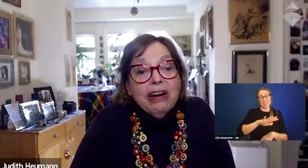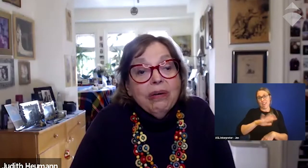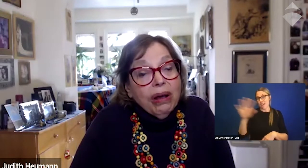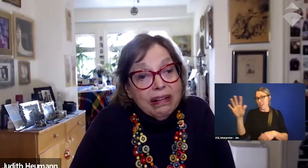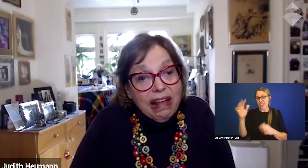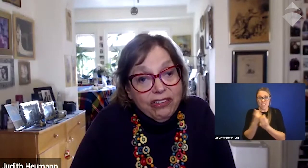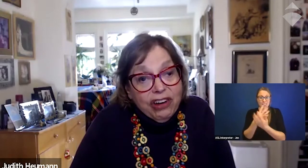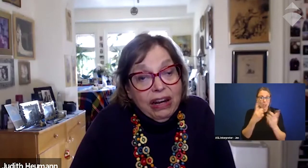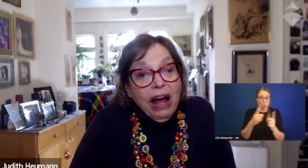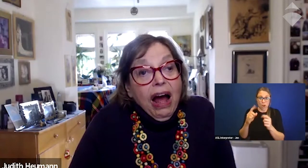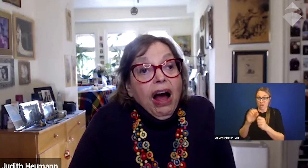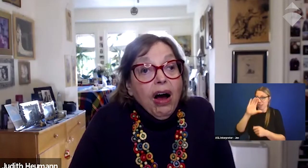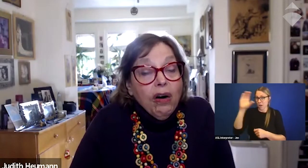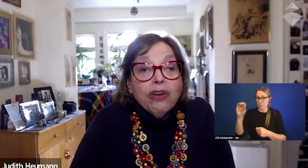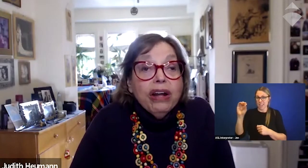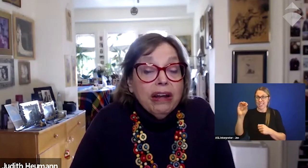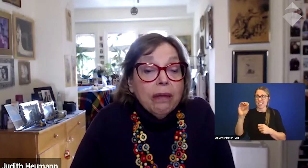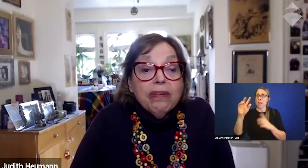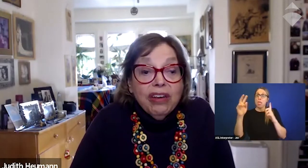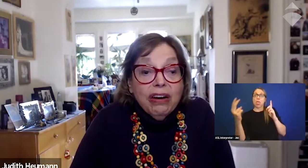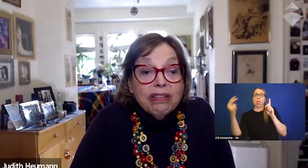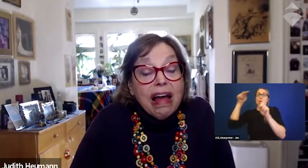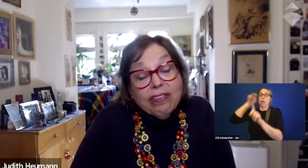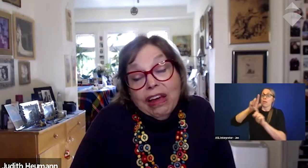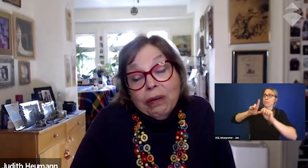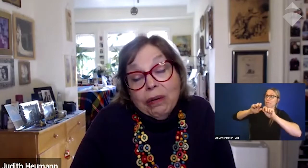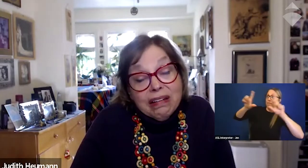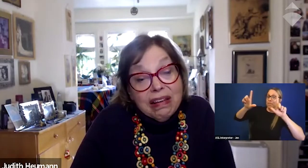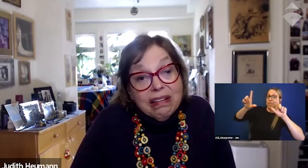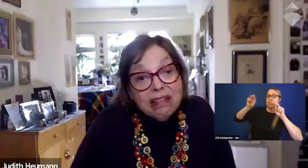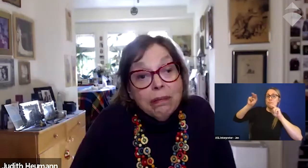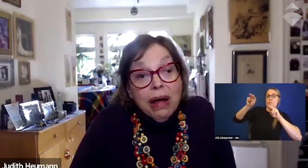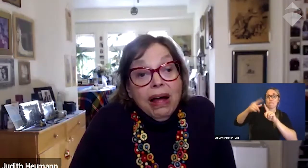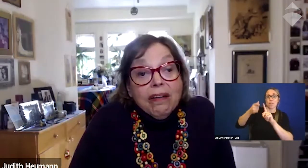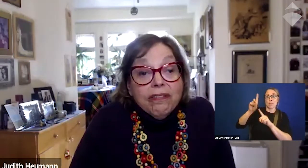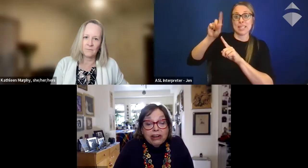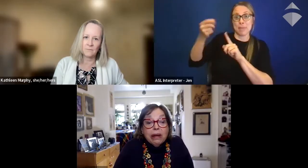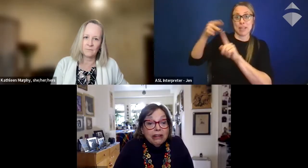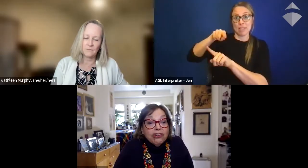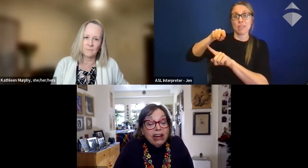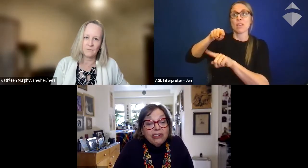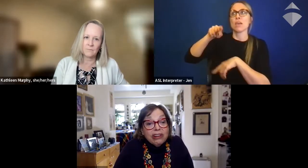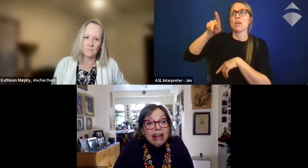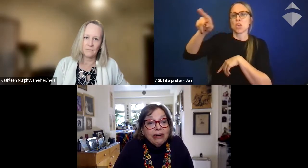within an organization over a number of years, I think we can see some fundamental changes